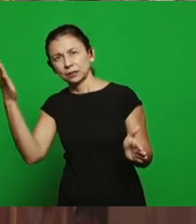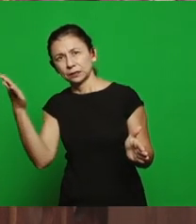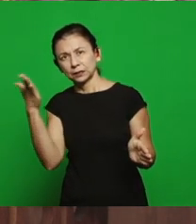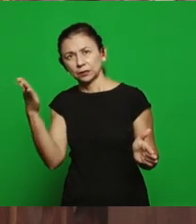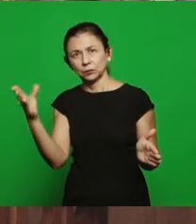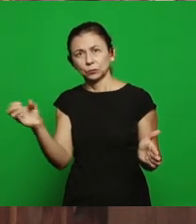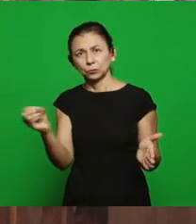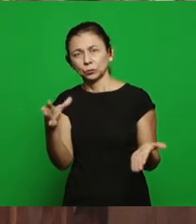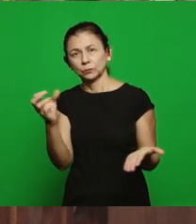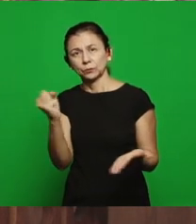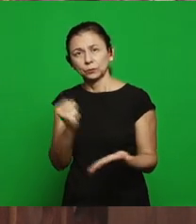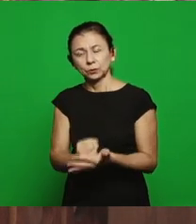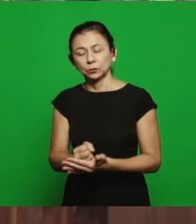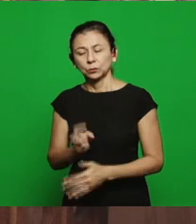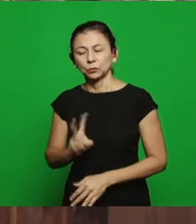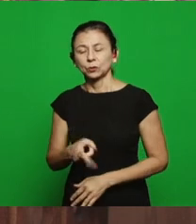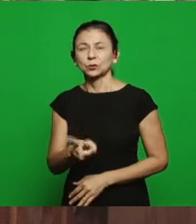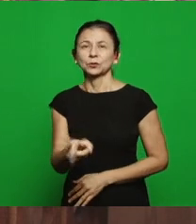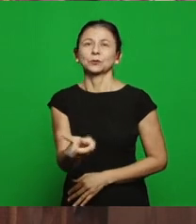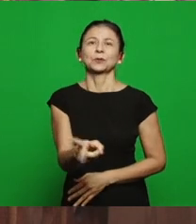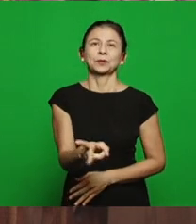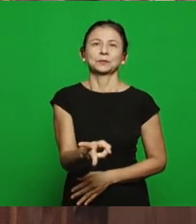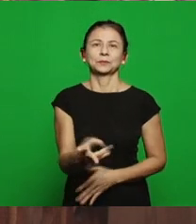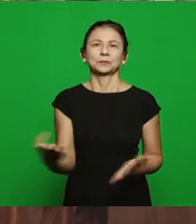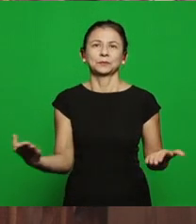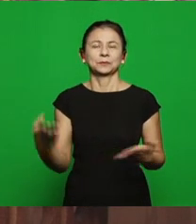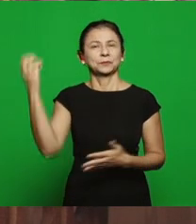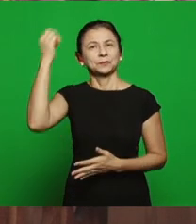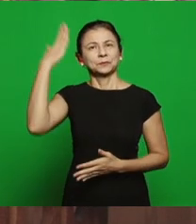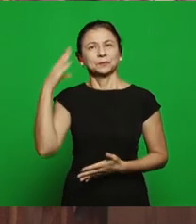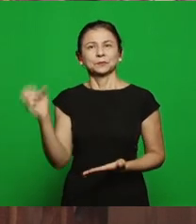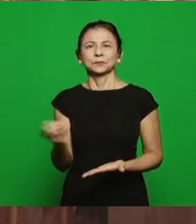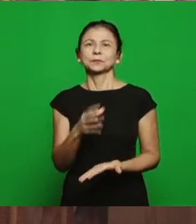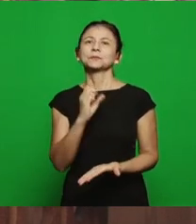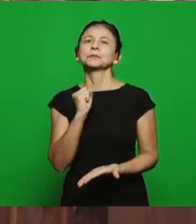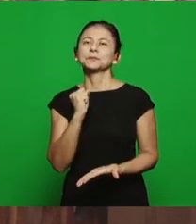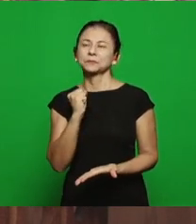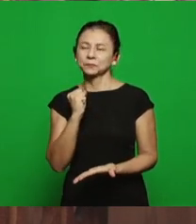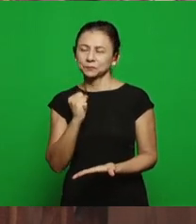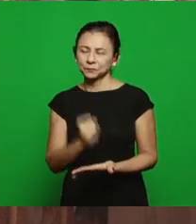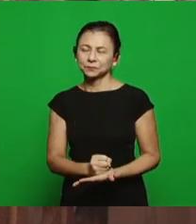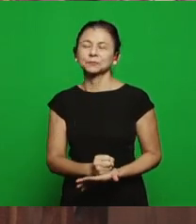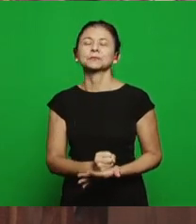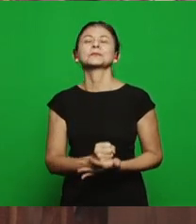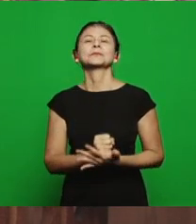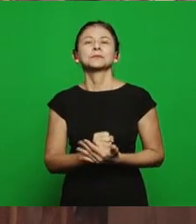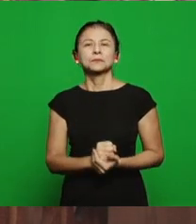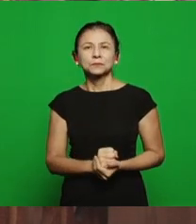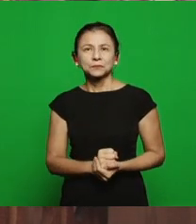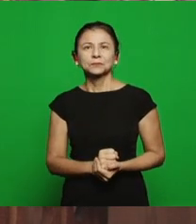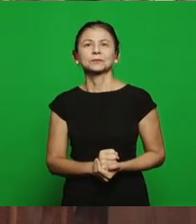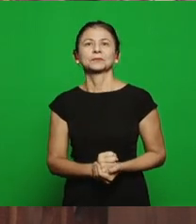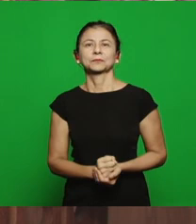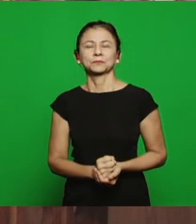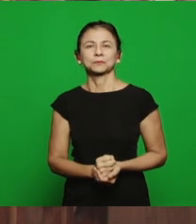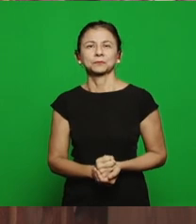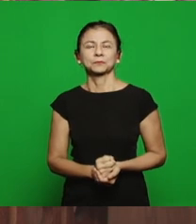as prophecy and here enters as a revelation he left, emerges here as revelation and this is